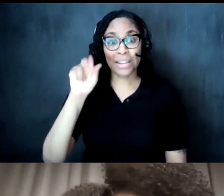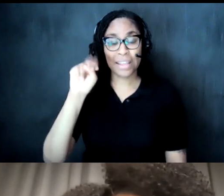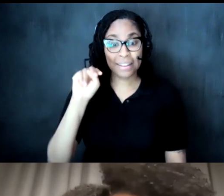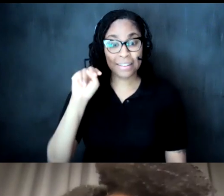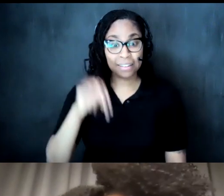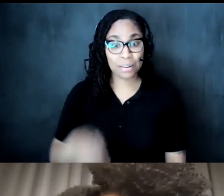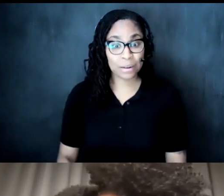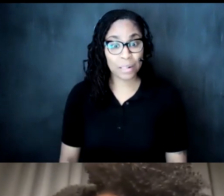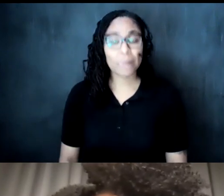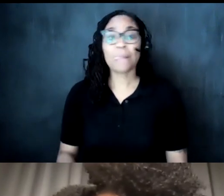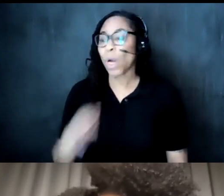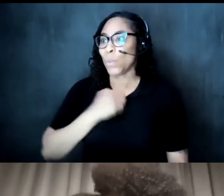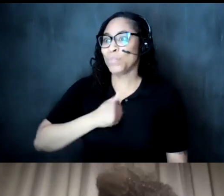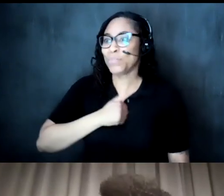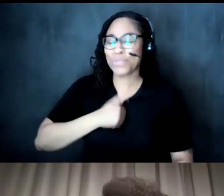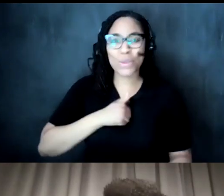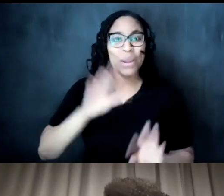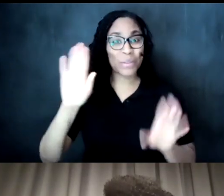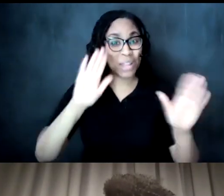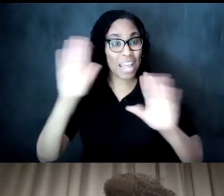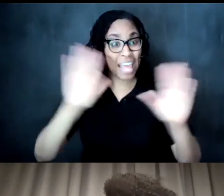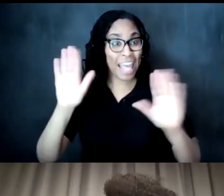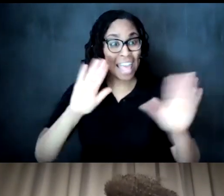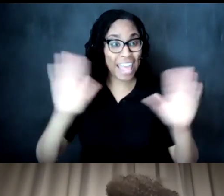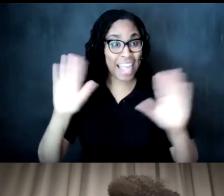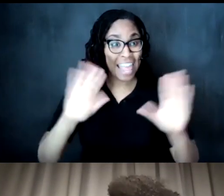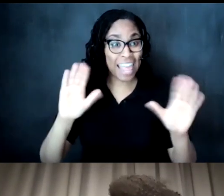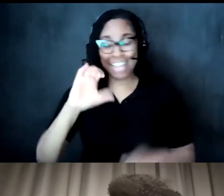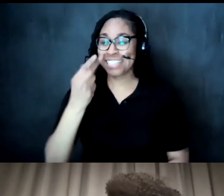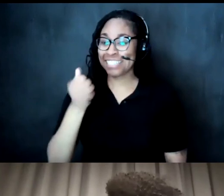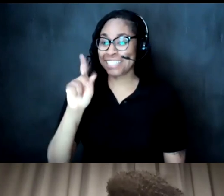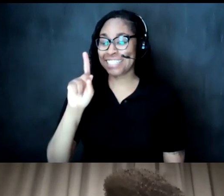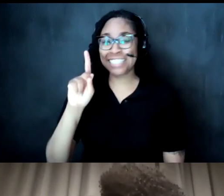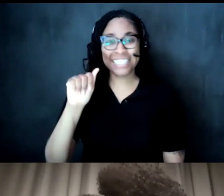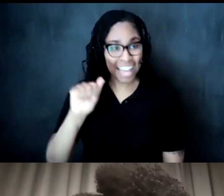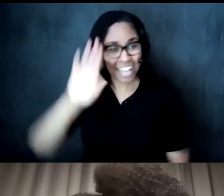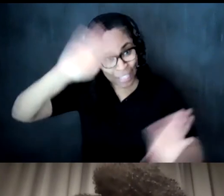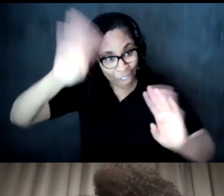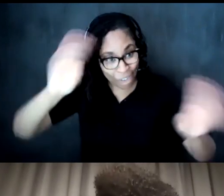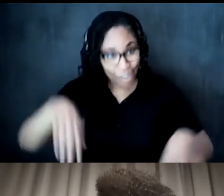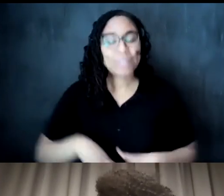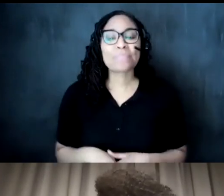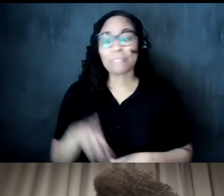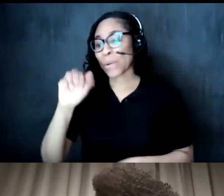okay sorry hey uh hey rose hey chaka by the way it's about people right there um uh